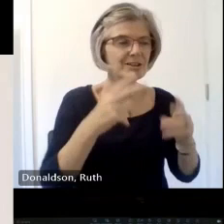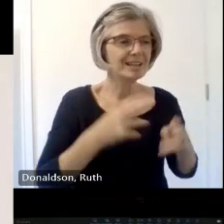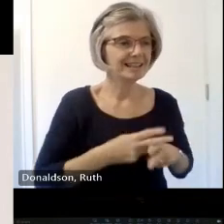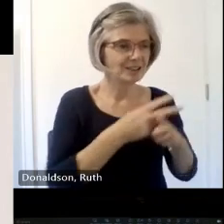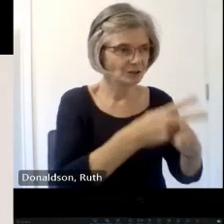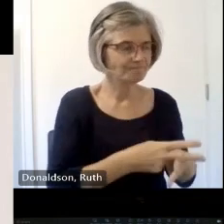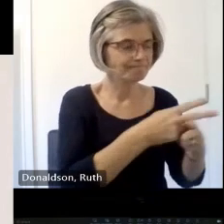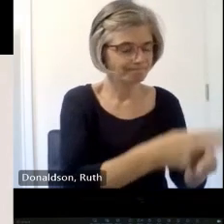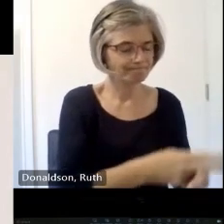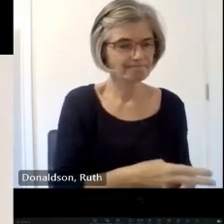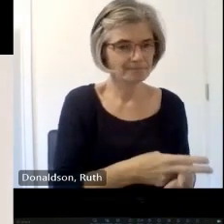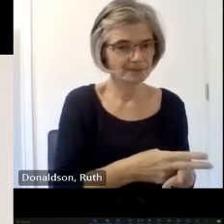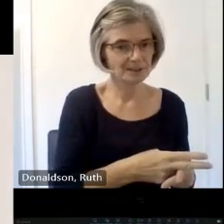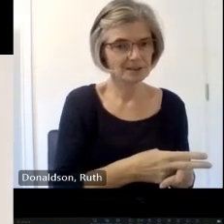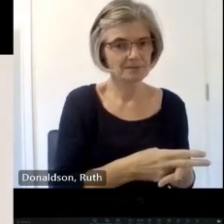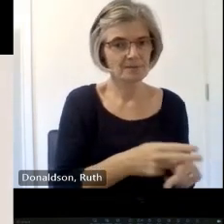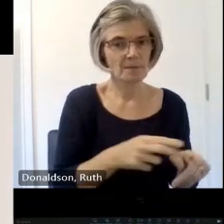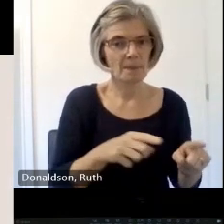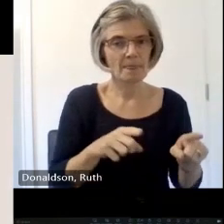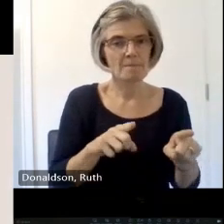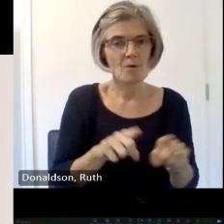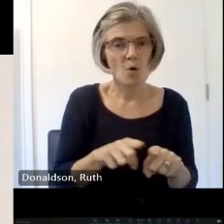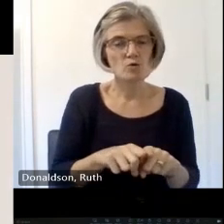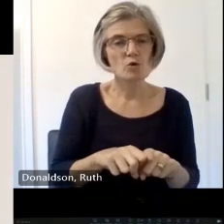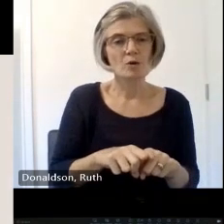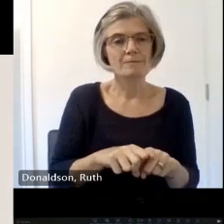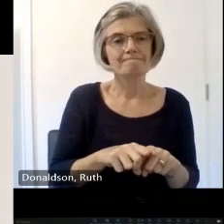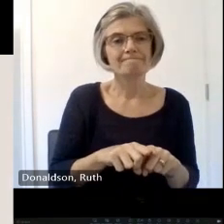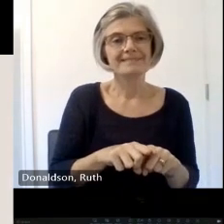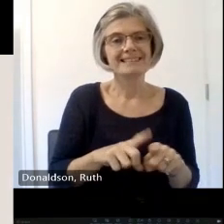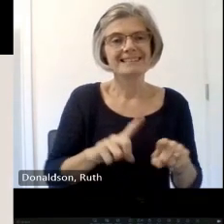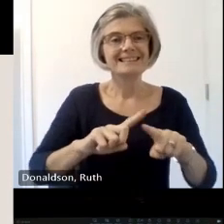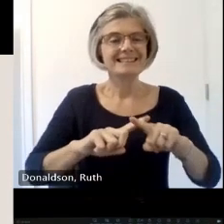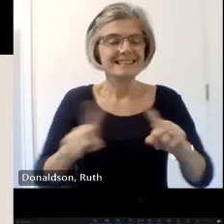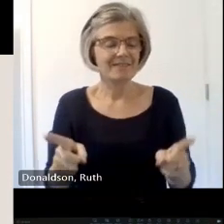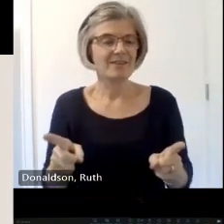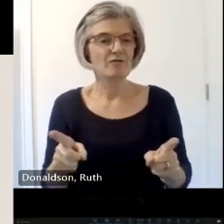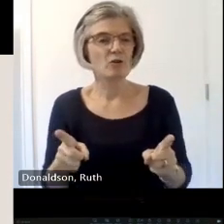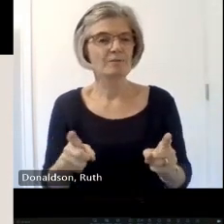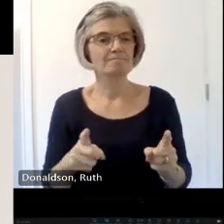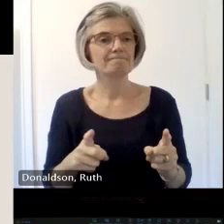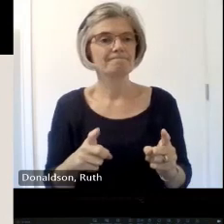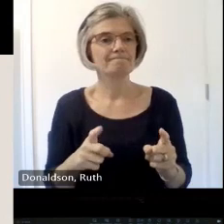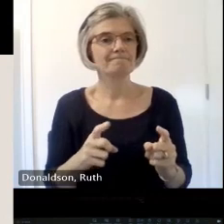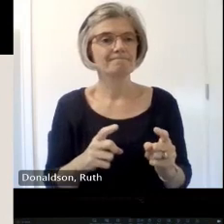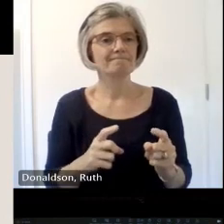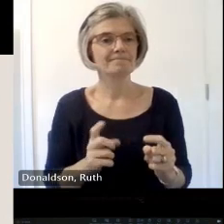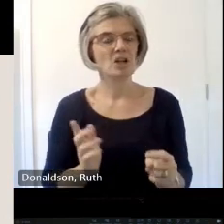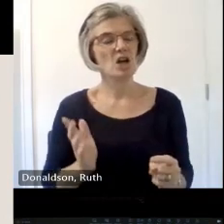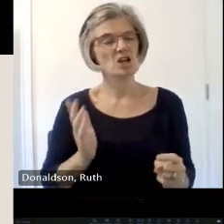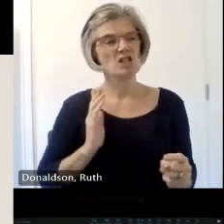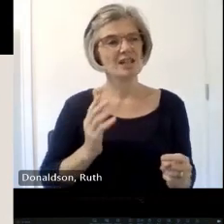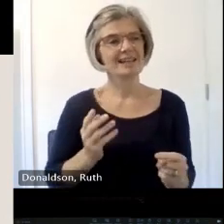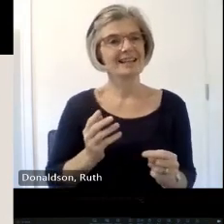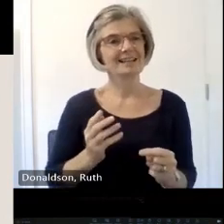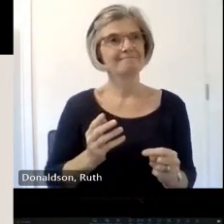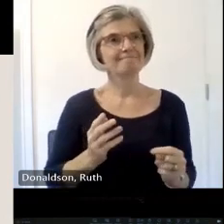um observance uh so get to the next one the main things we've done over the last 50 years uh cated